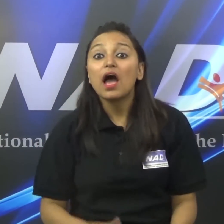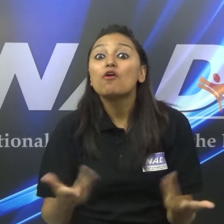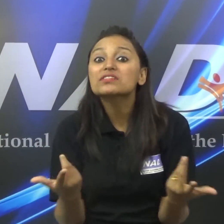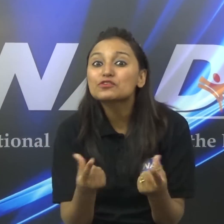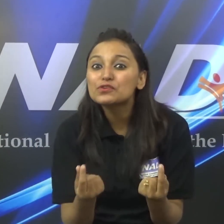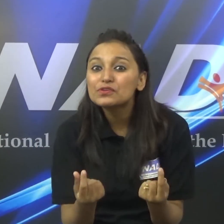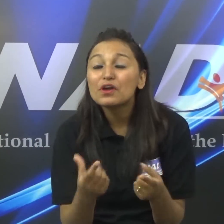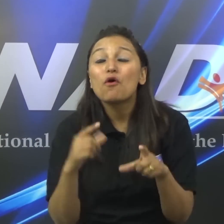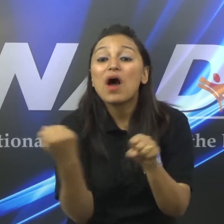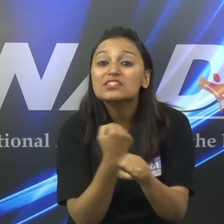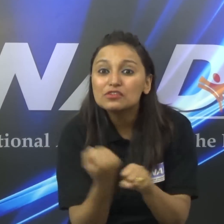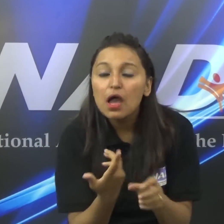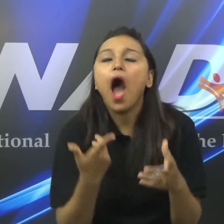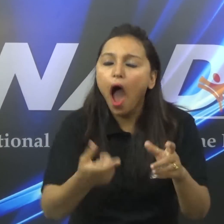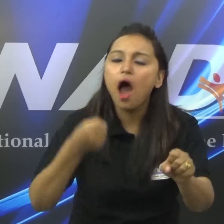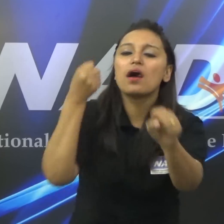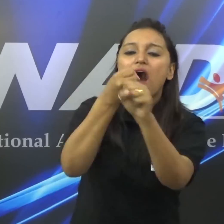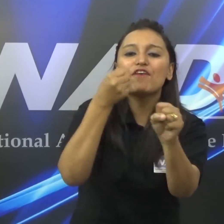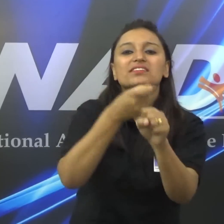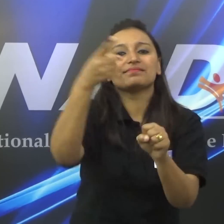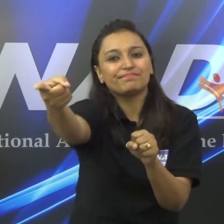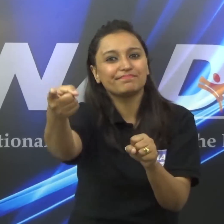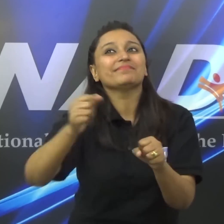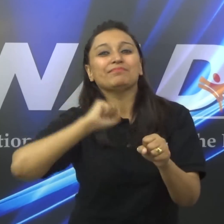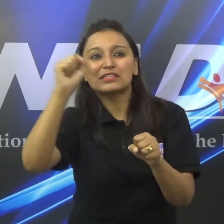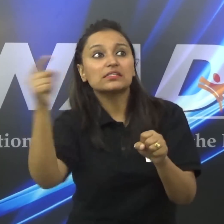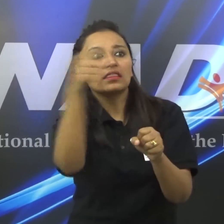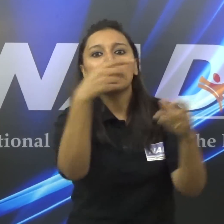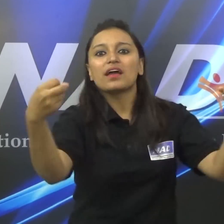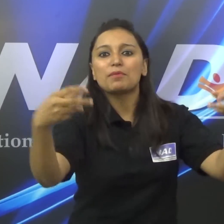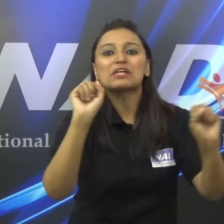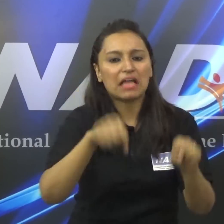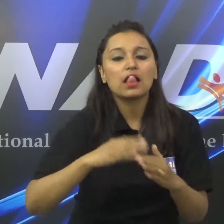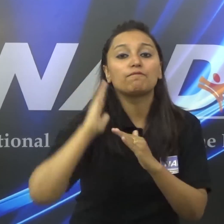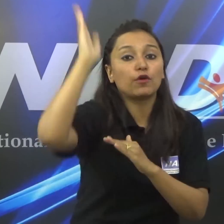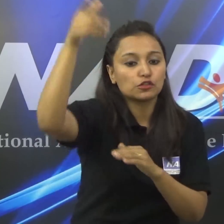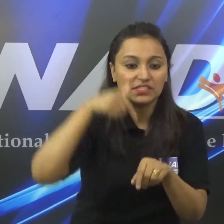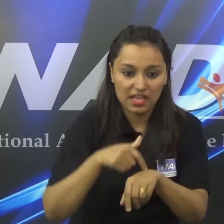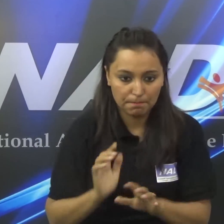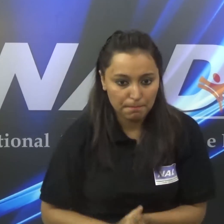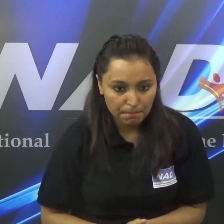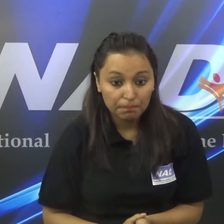We can advocate for that in future.